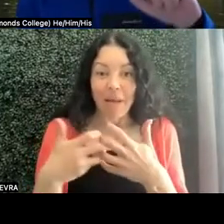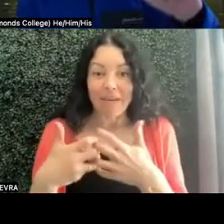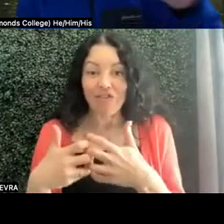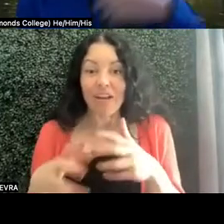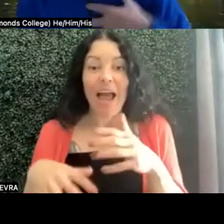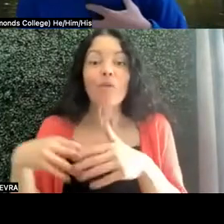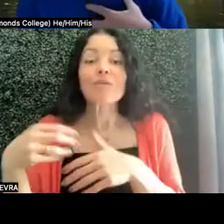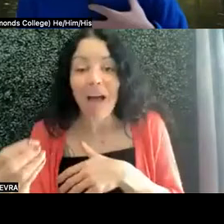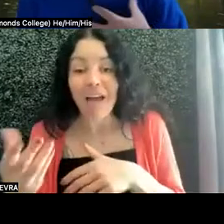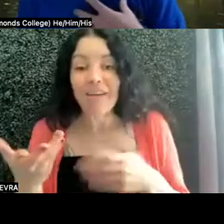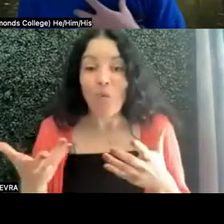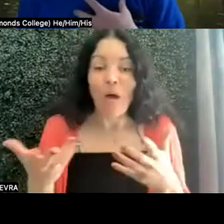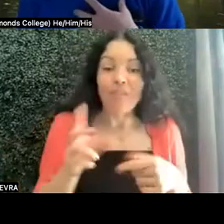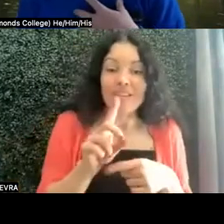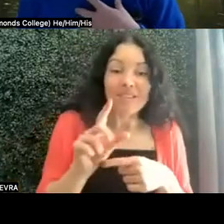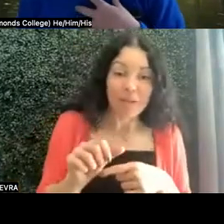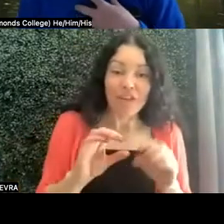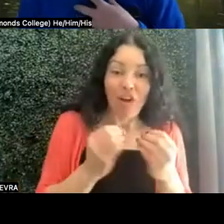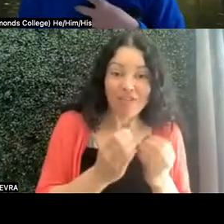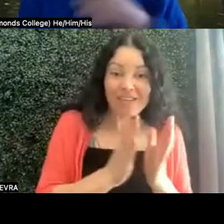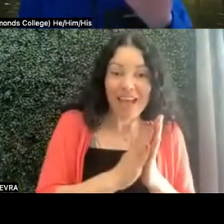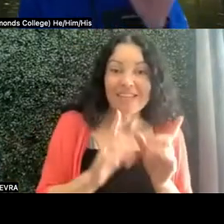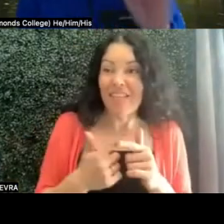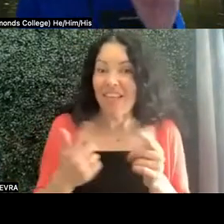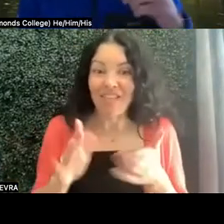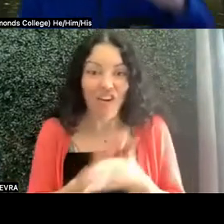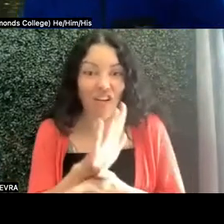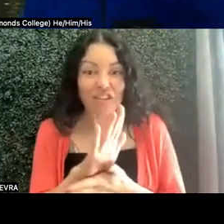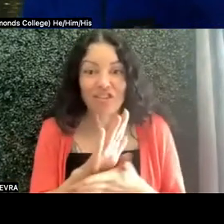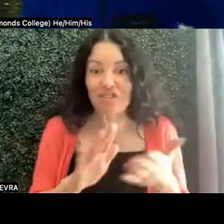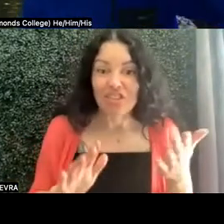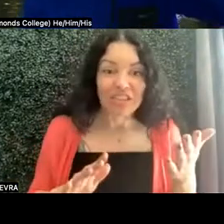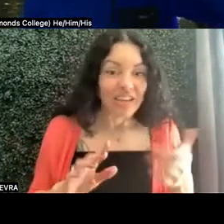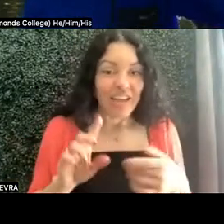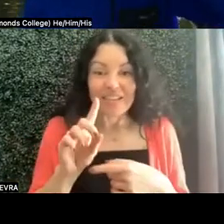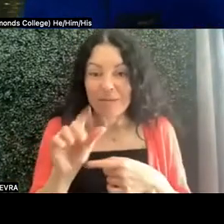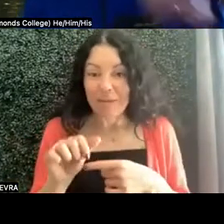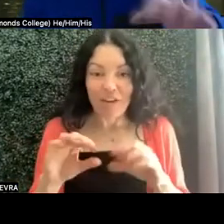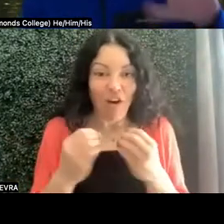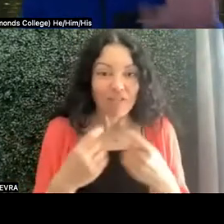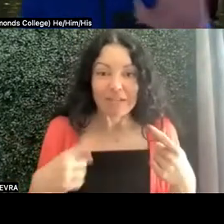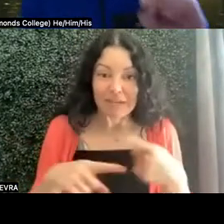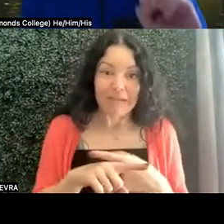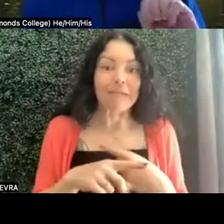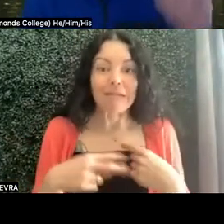you're getting the college in the disability office and a bit of a conundrum because of using that word.